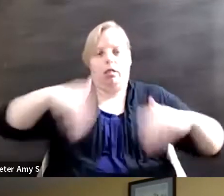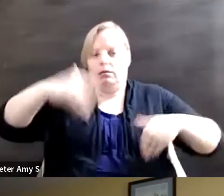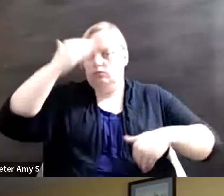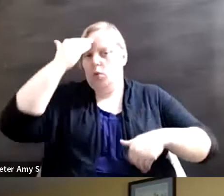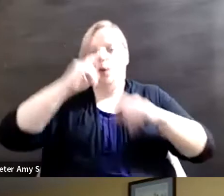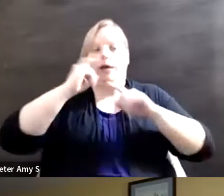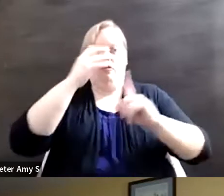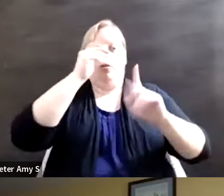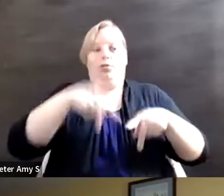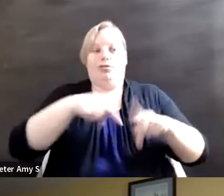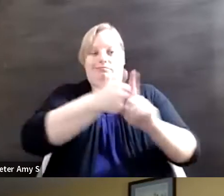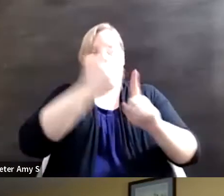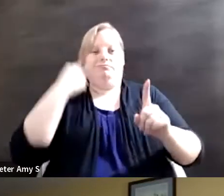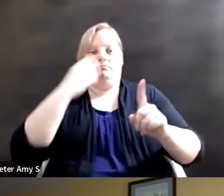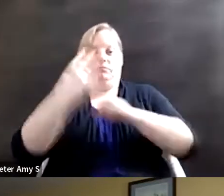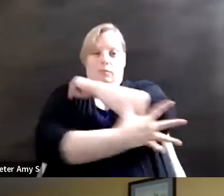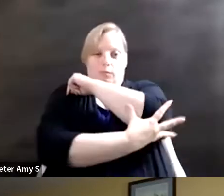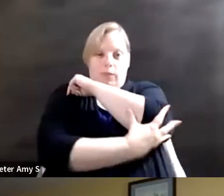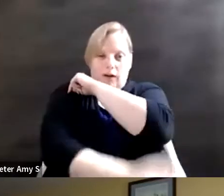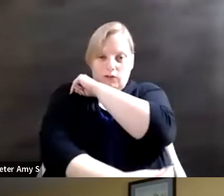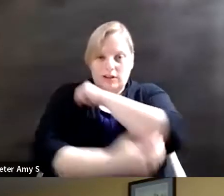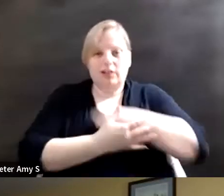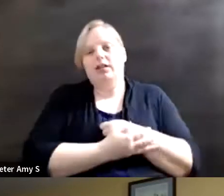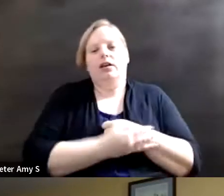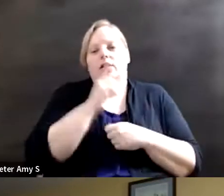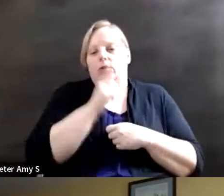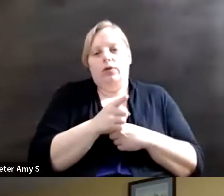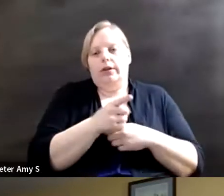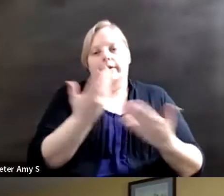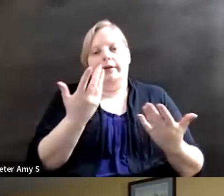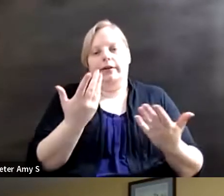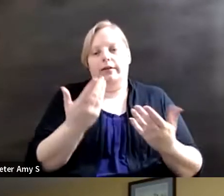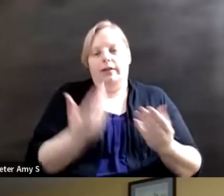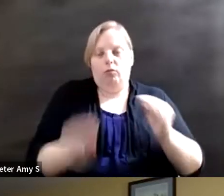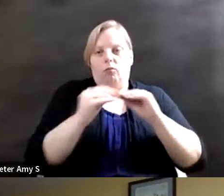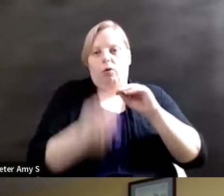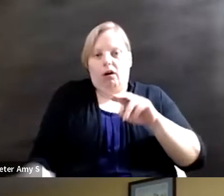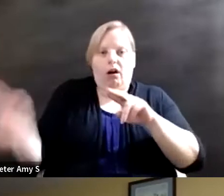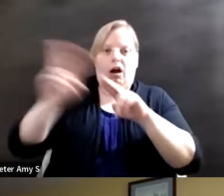and they just go hidden because of the extra cost of disability which I hope we can have a chance to